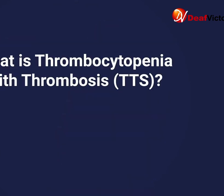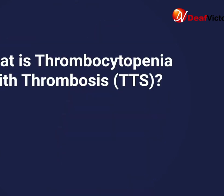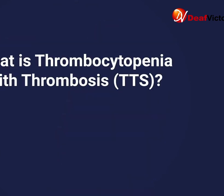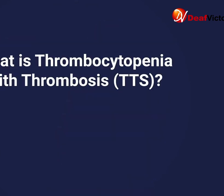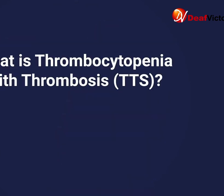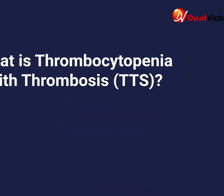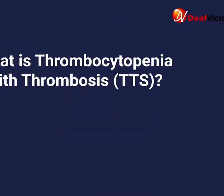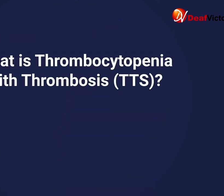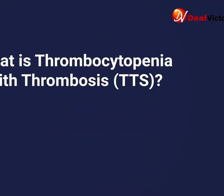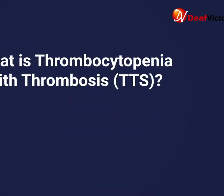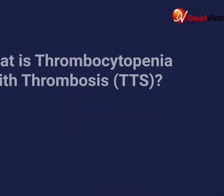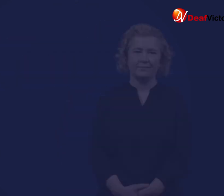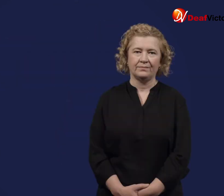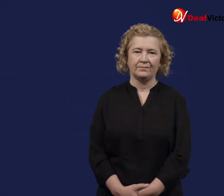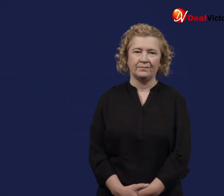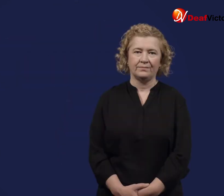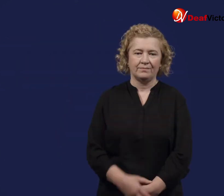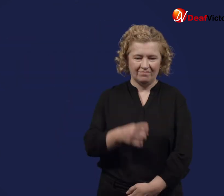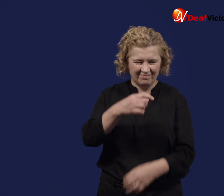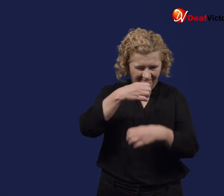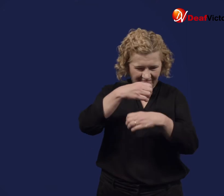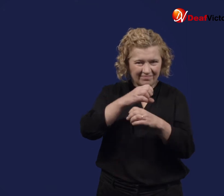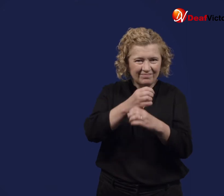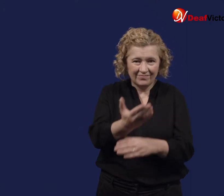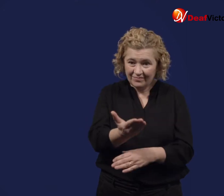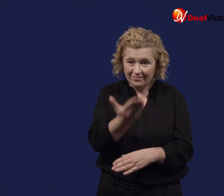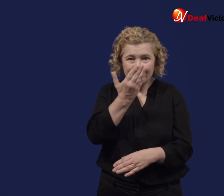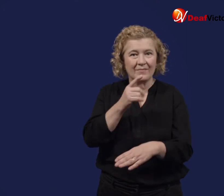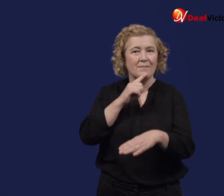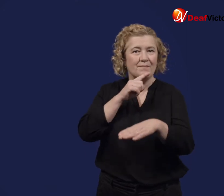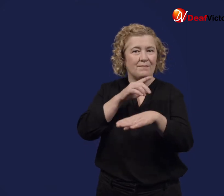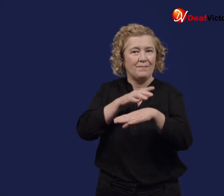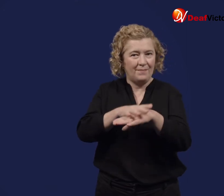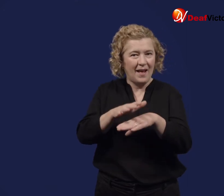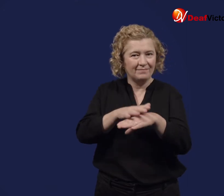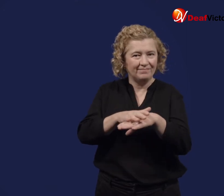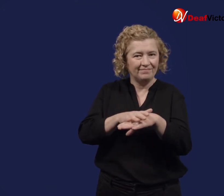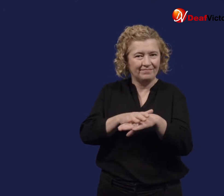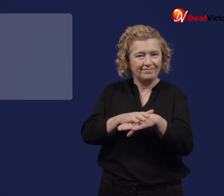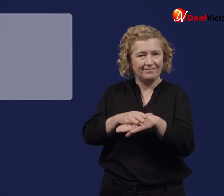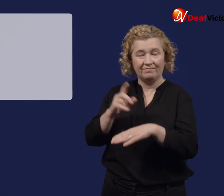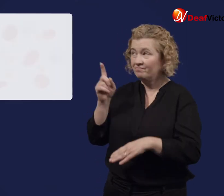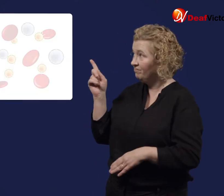Your blood contains different types of cells.